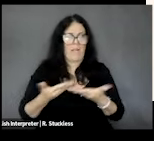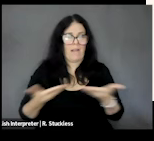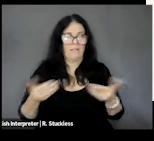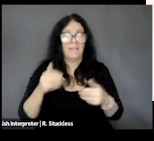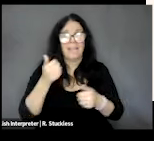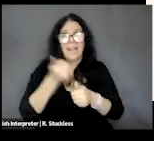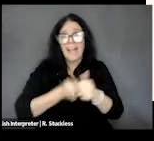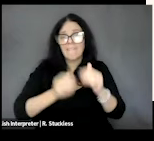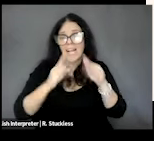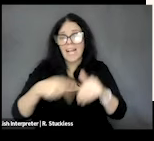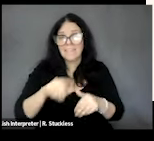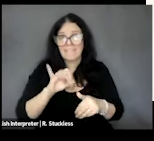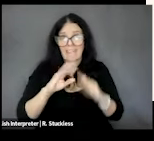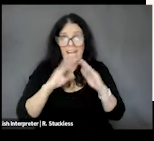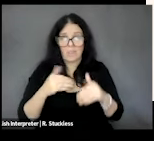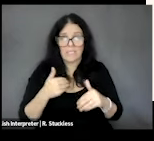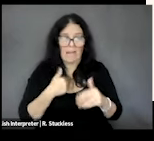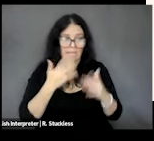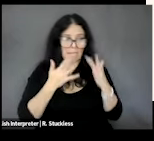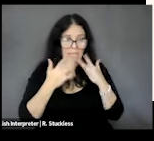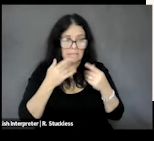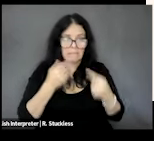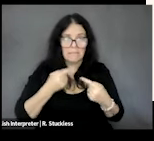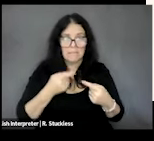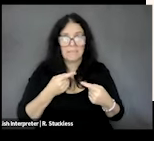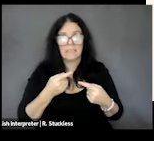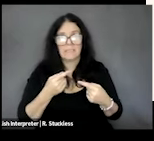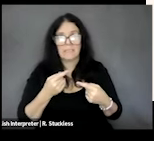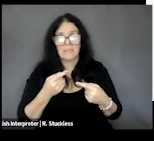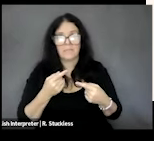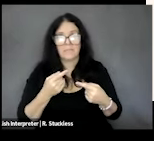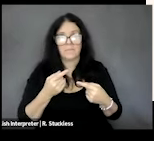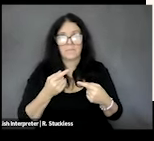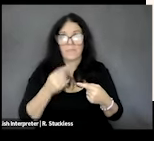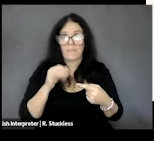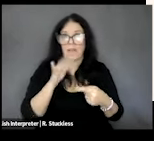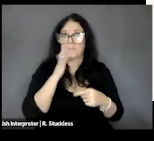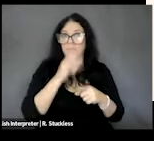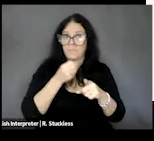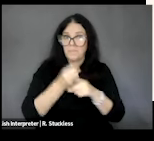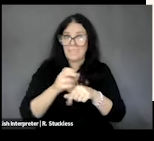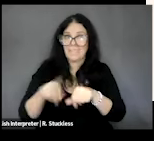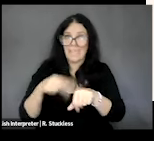limited resources, such as assets, labor, human capital, and natural resources at its disposal.